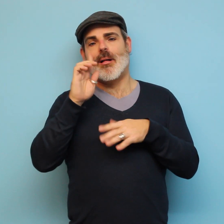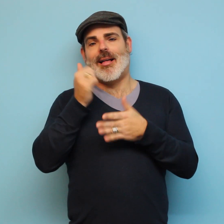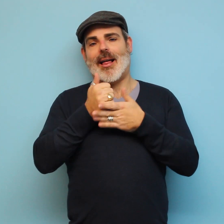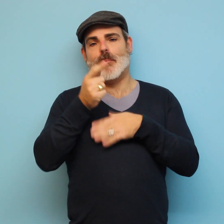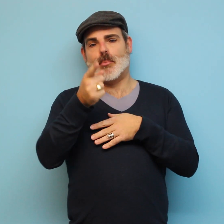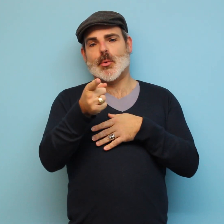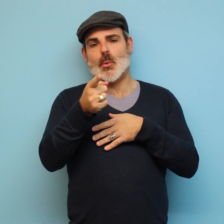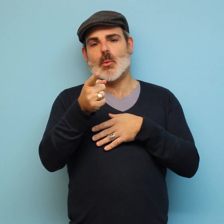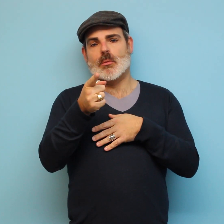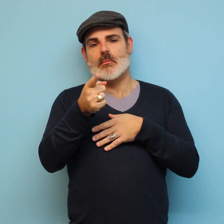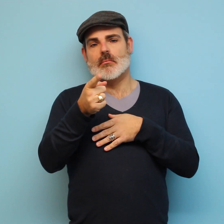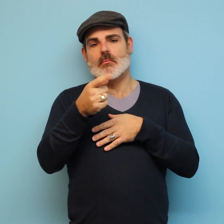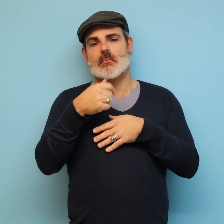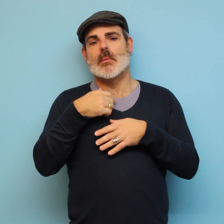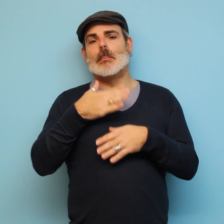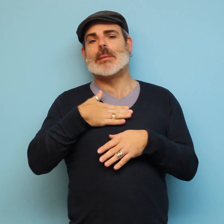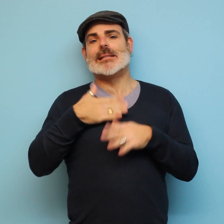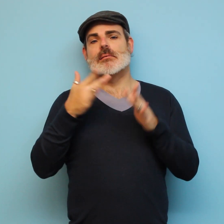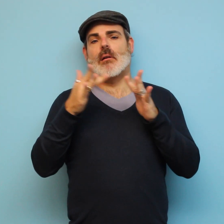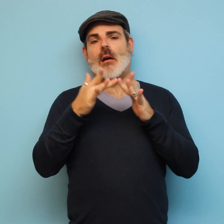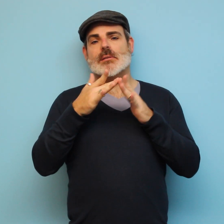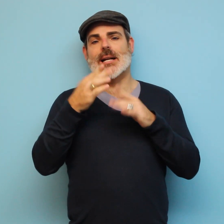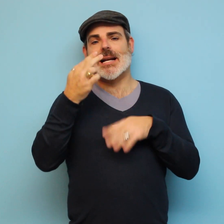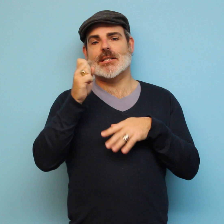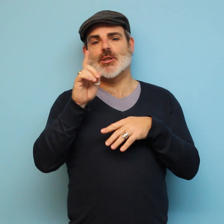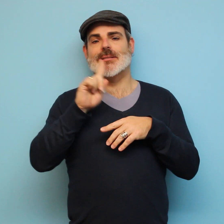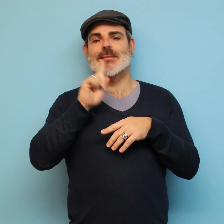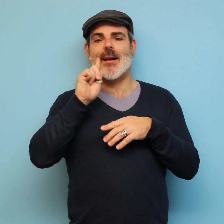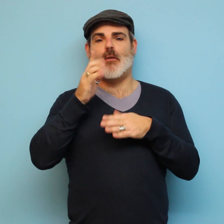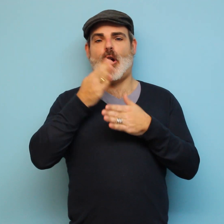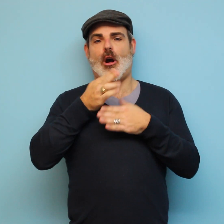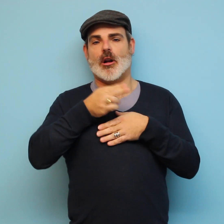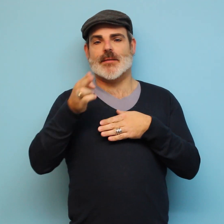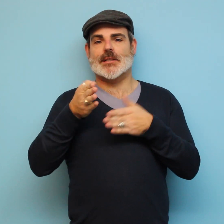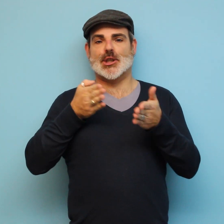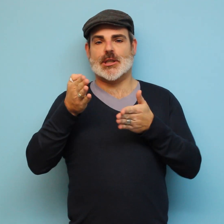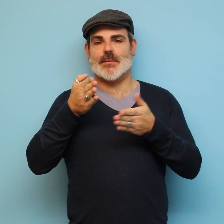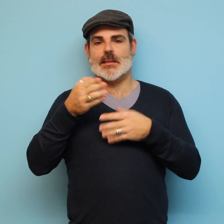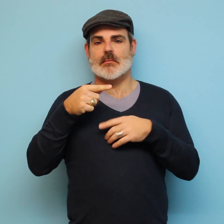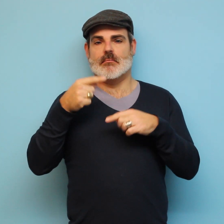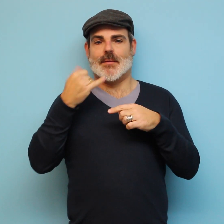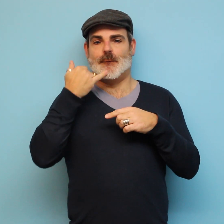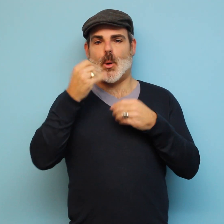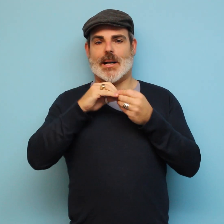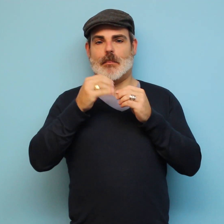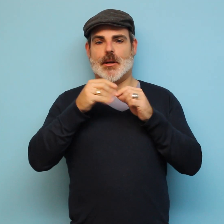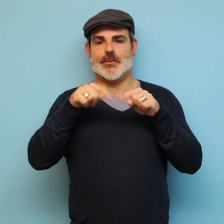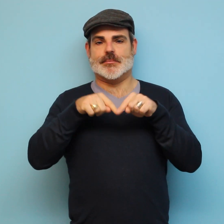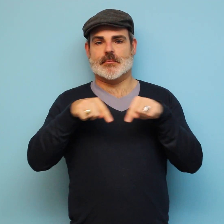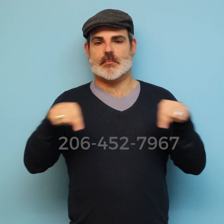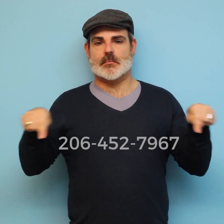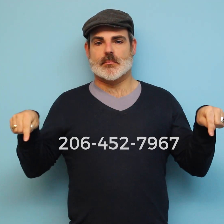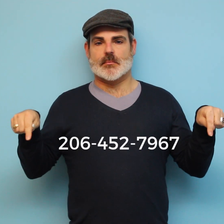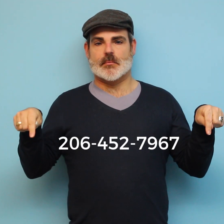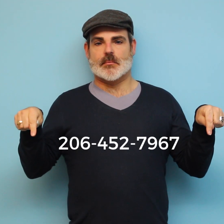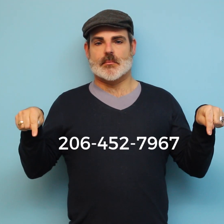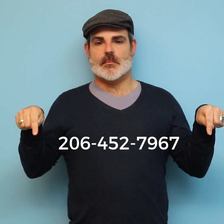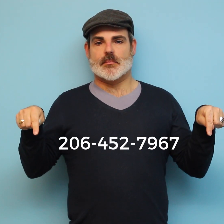We can help. Contact HSDC's Deaf & Hard of Hearing Services at this number.